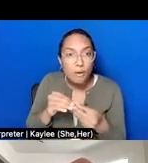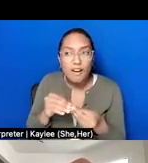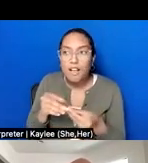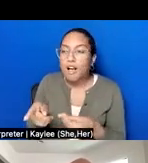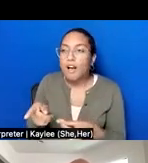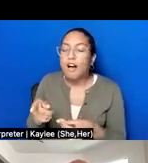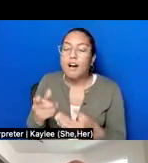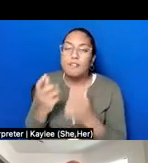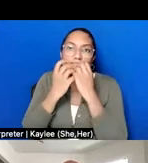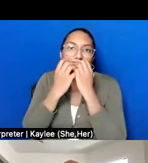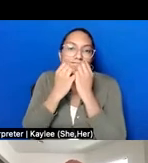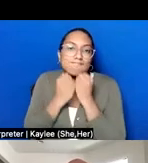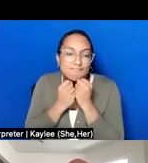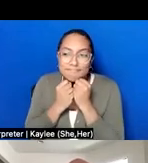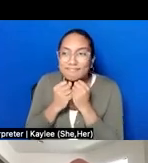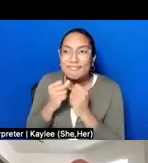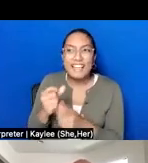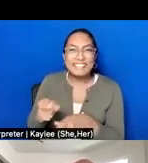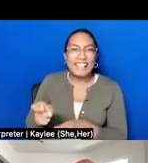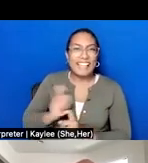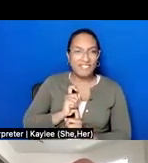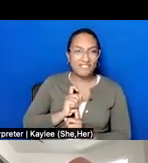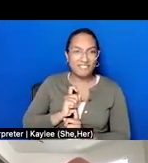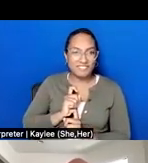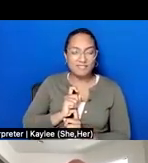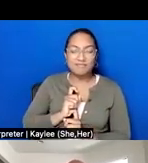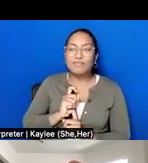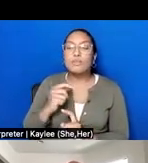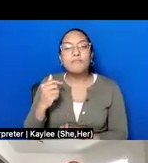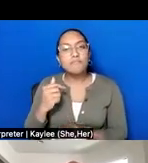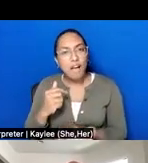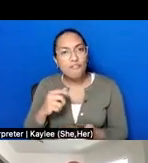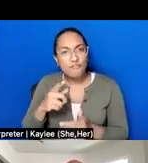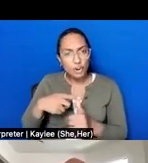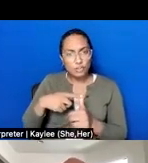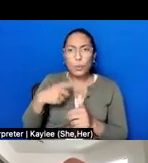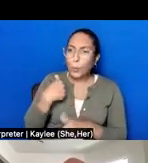collection. And in order to be offered such a gift, we have to build relationships. And so we